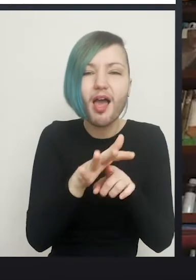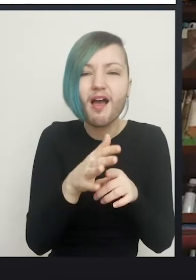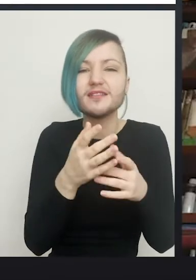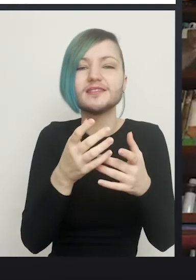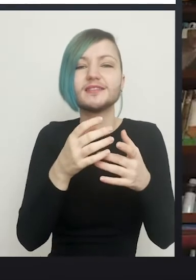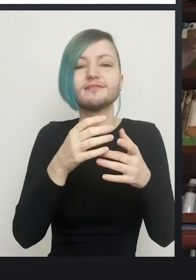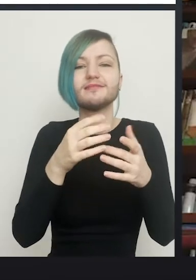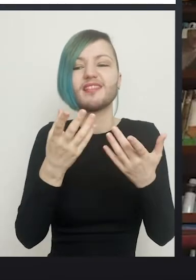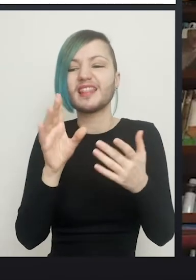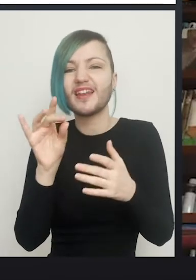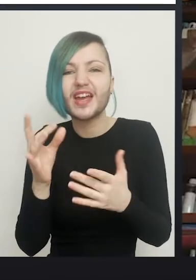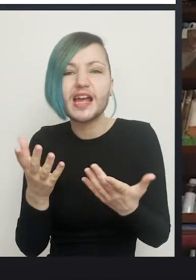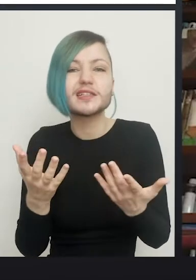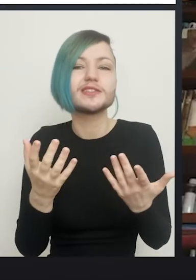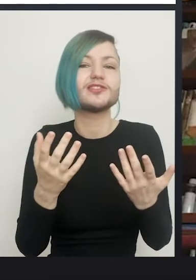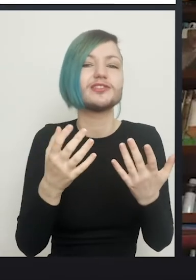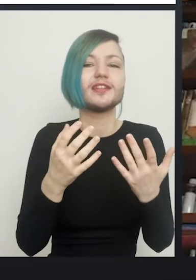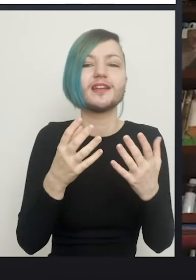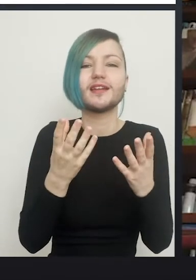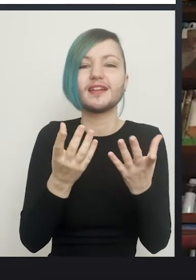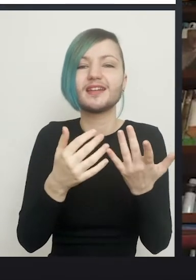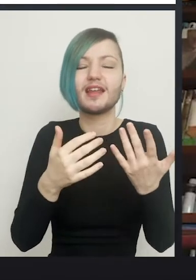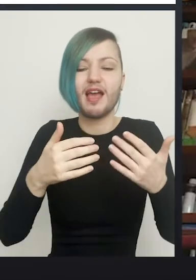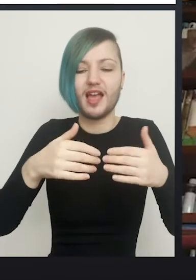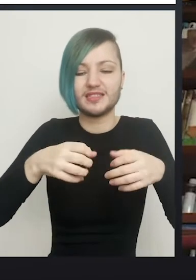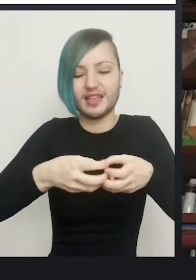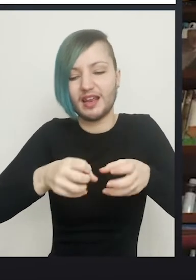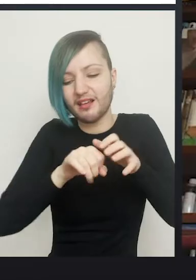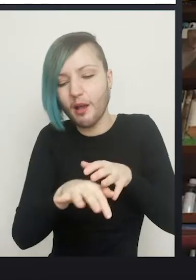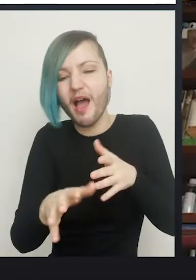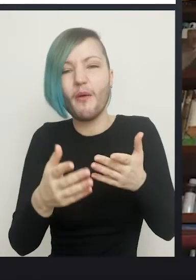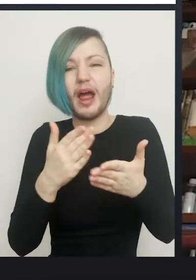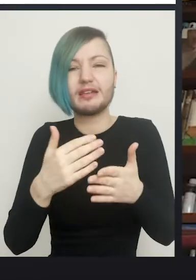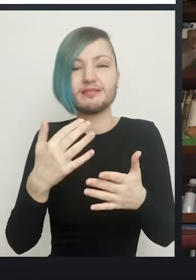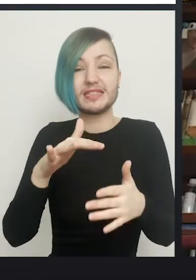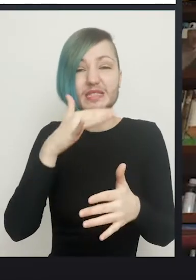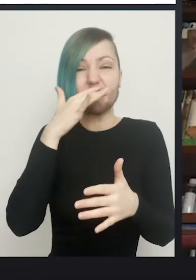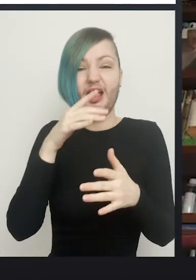infected with the bacteria of the area and comes out with a very poo-y smell, but it's all liquid.